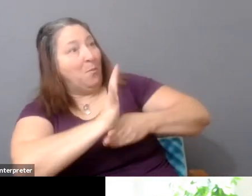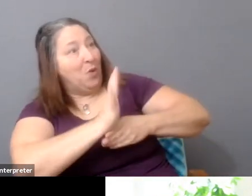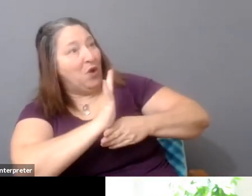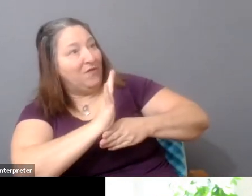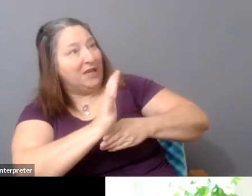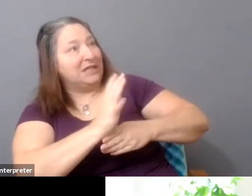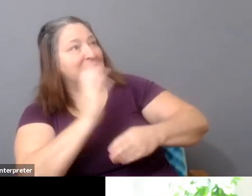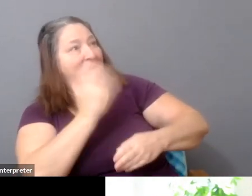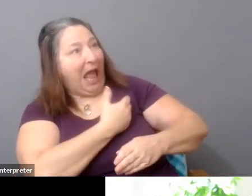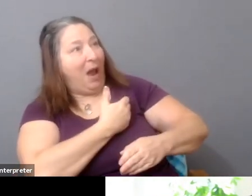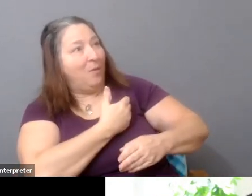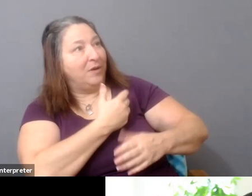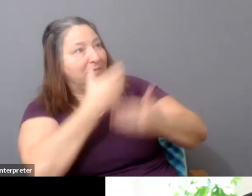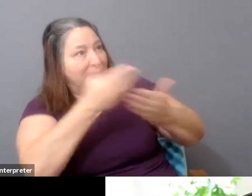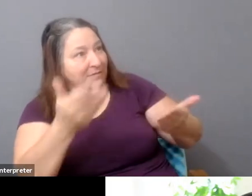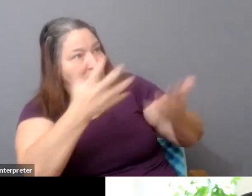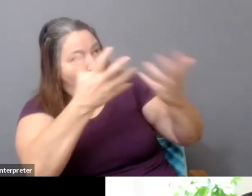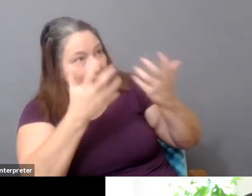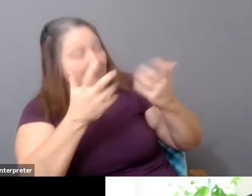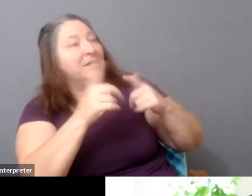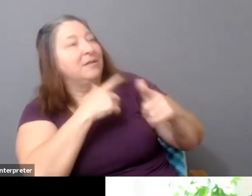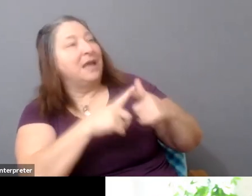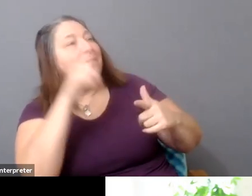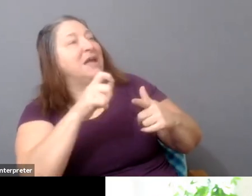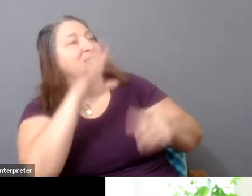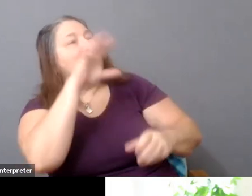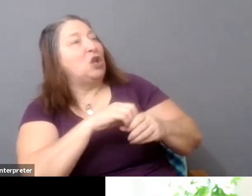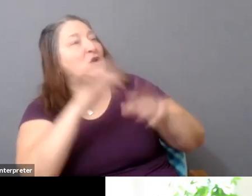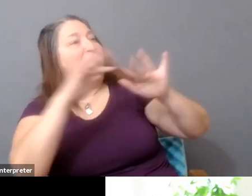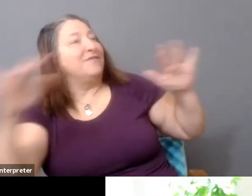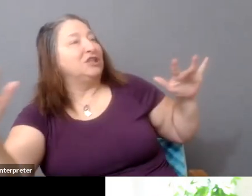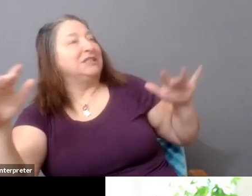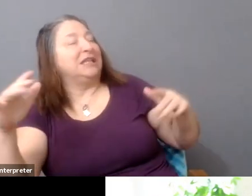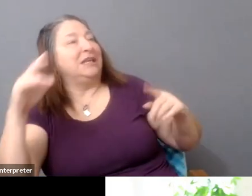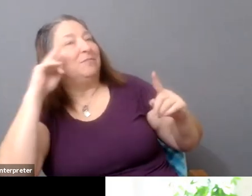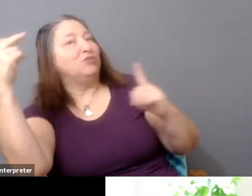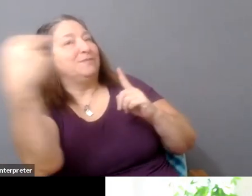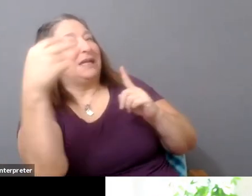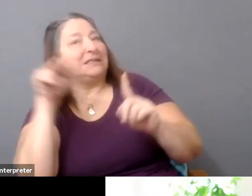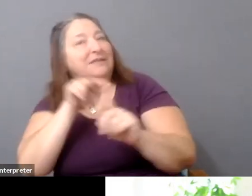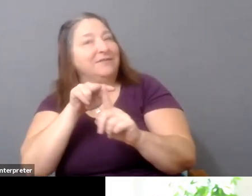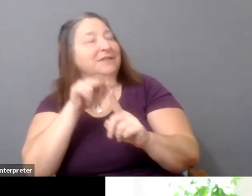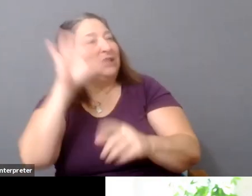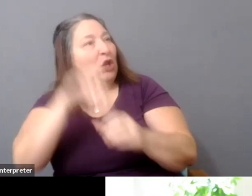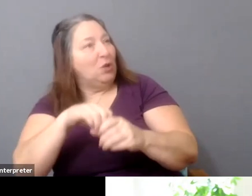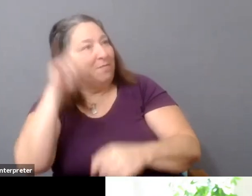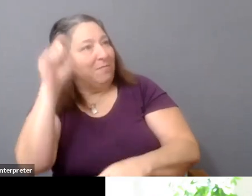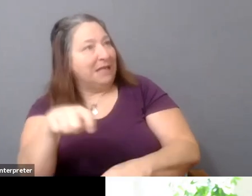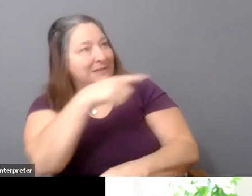So part of me wonders whether or not there are little small things like that that just make it